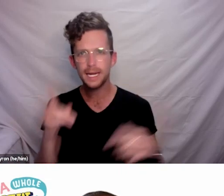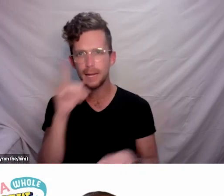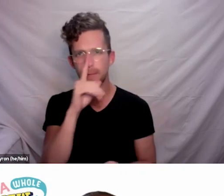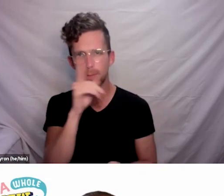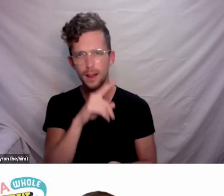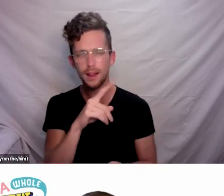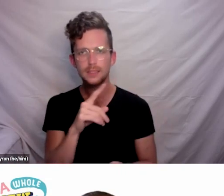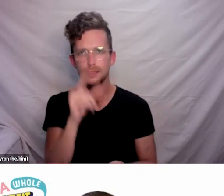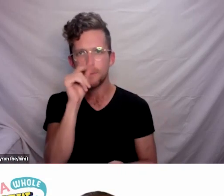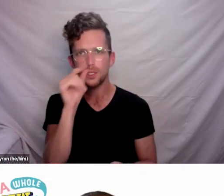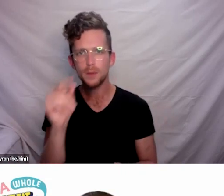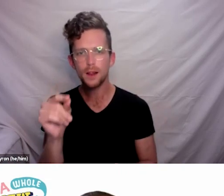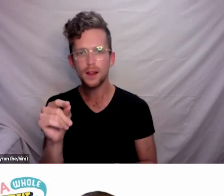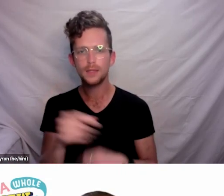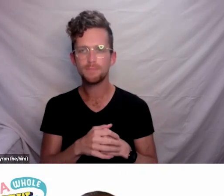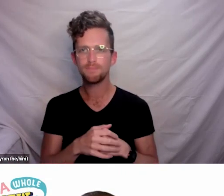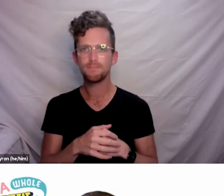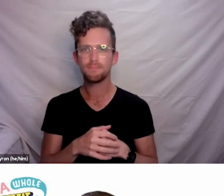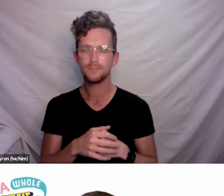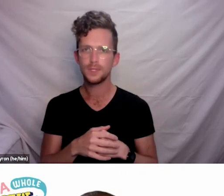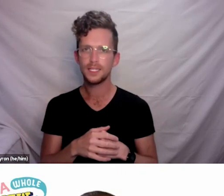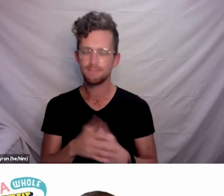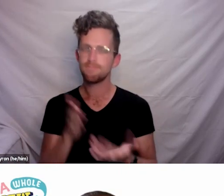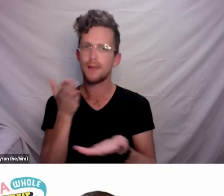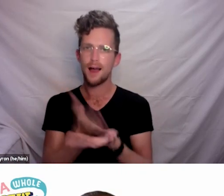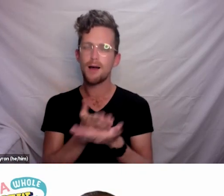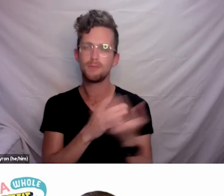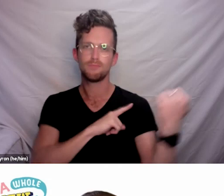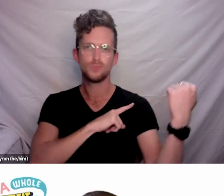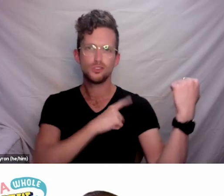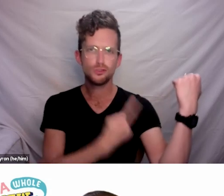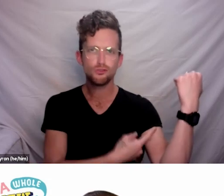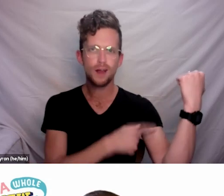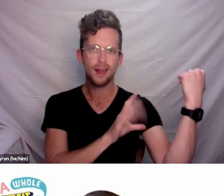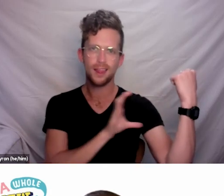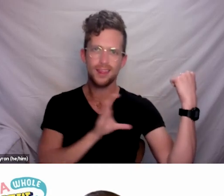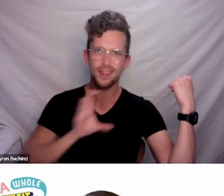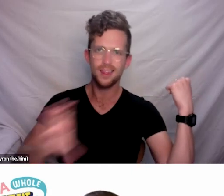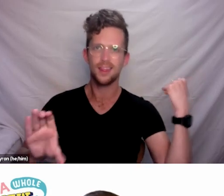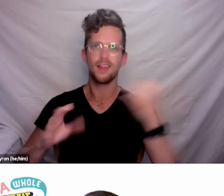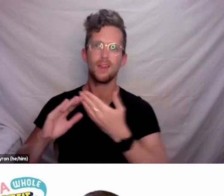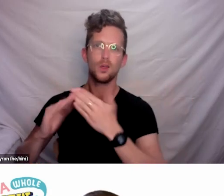and there is such strength out there and so many good ideas I think that we’re going to have from this